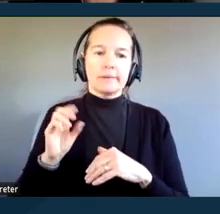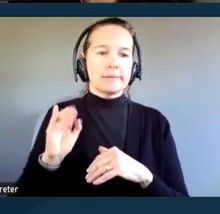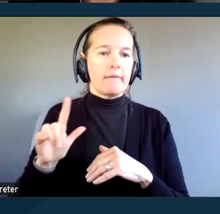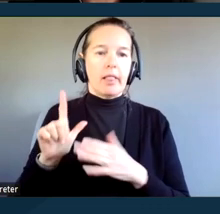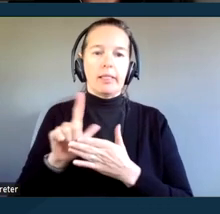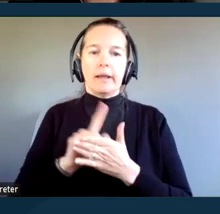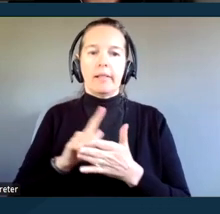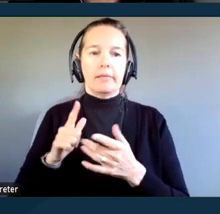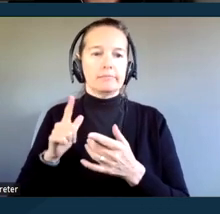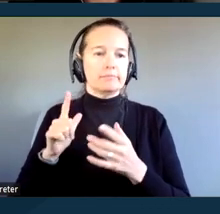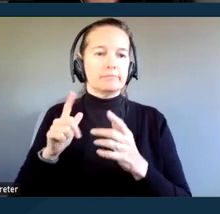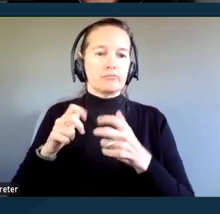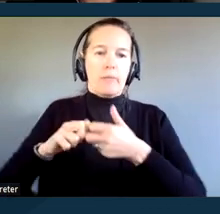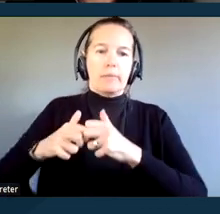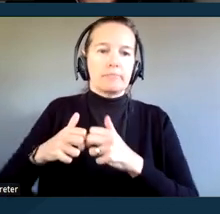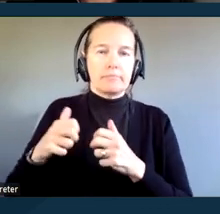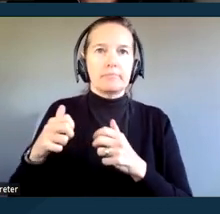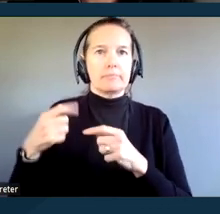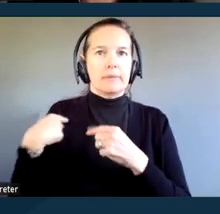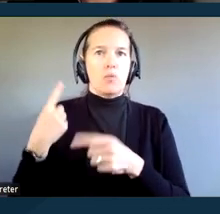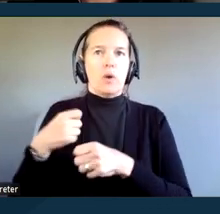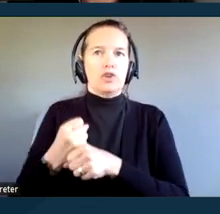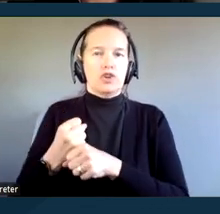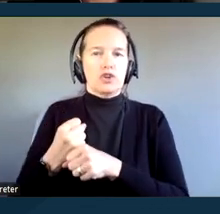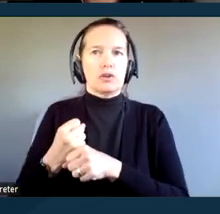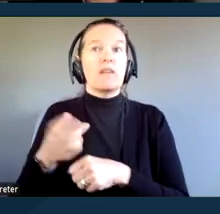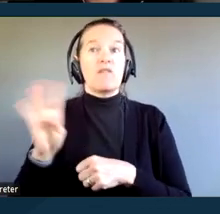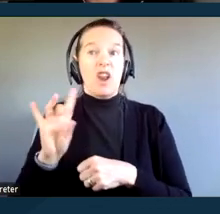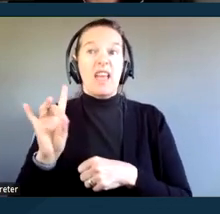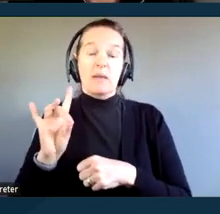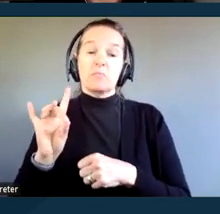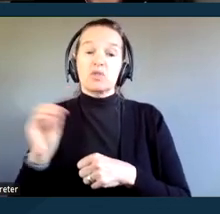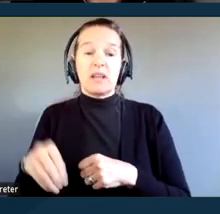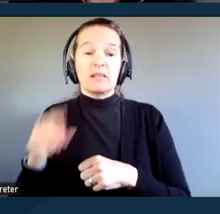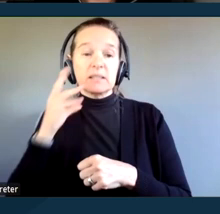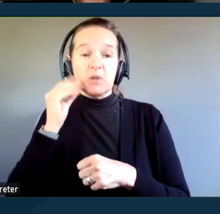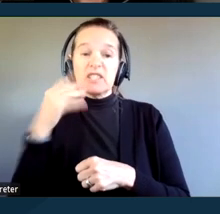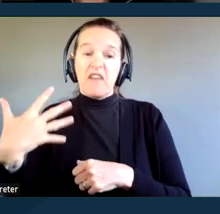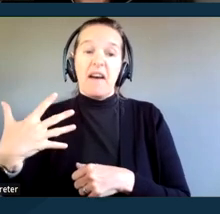48% experienced at least five. And several of the top most